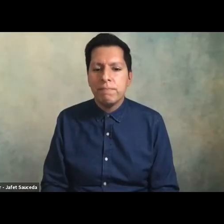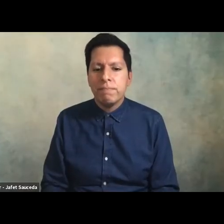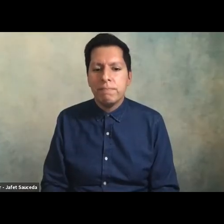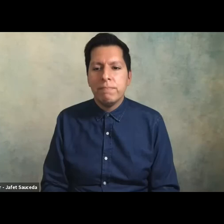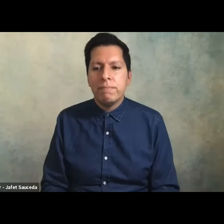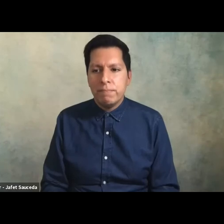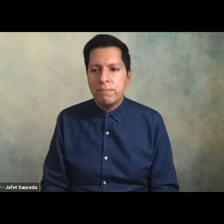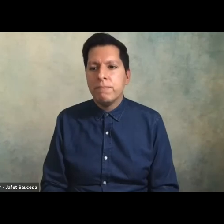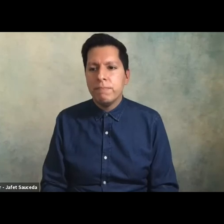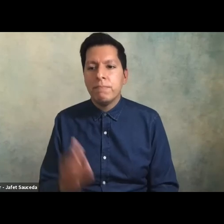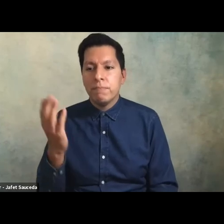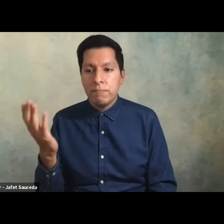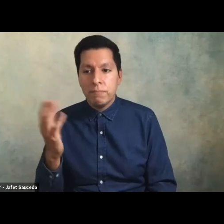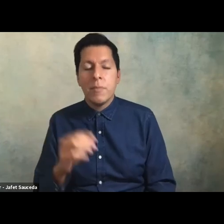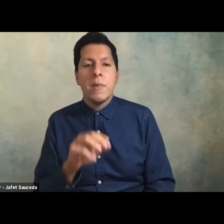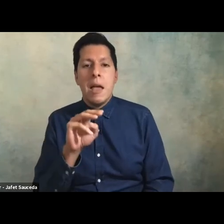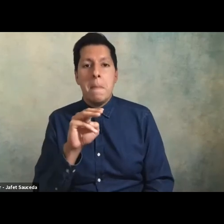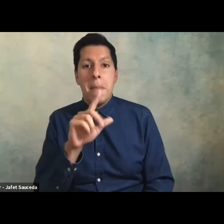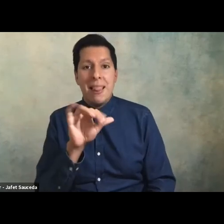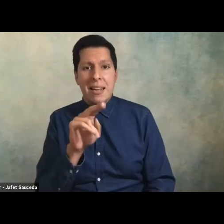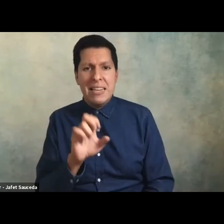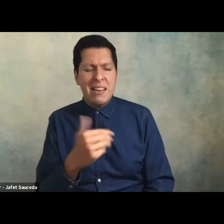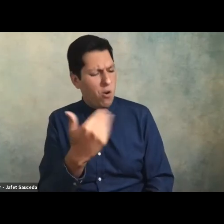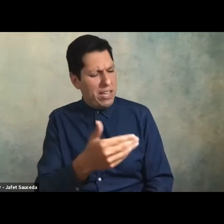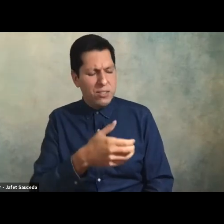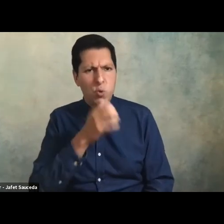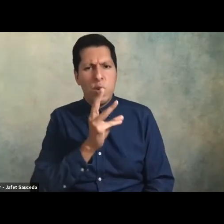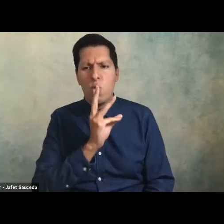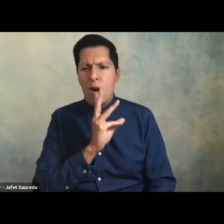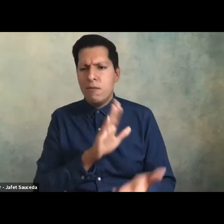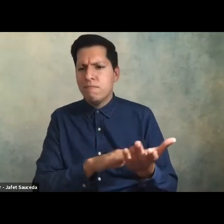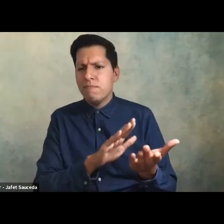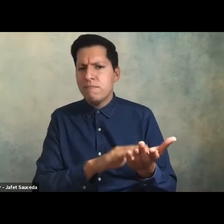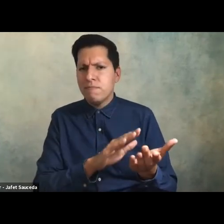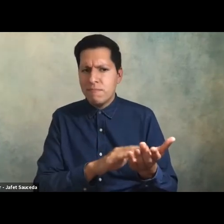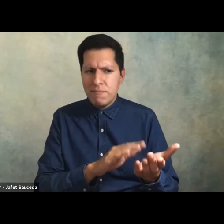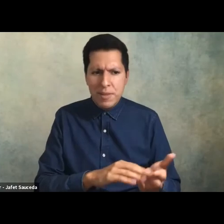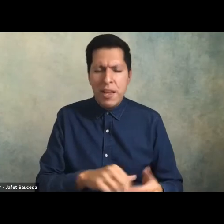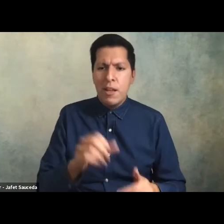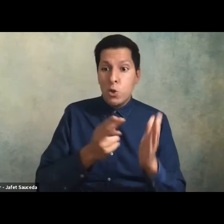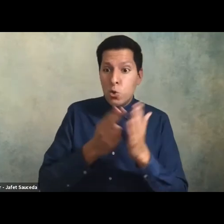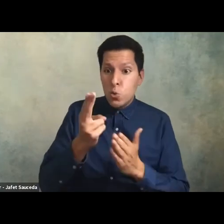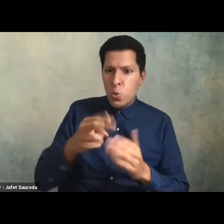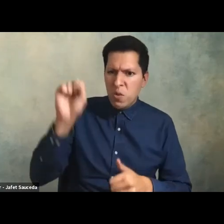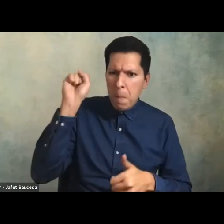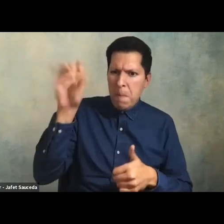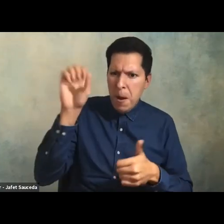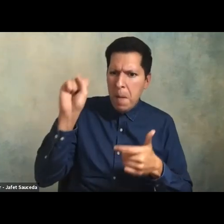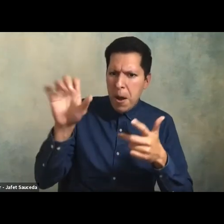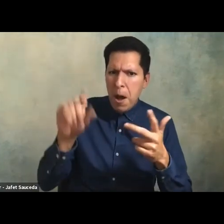thank you dr harper yes get a drink of water dropping truth bombs on all of us i love it so much and we're getting so much